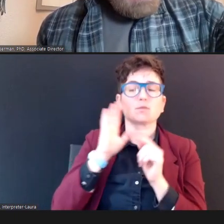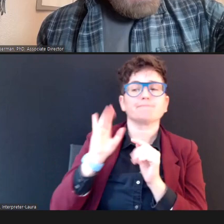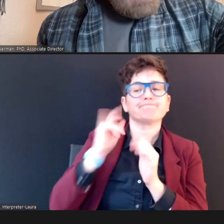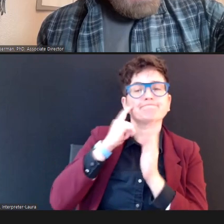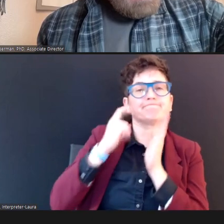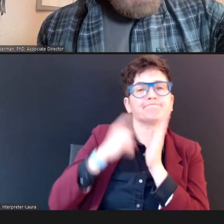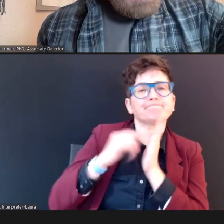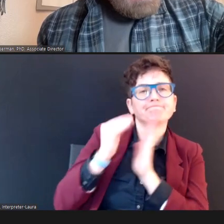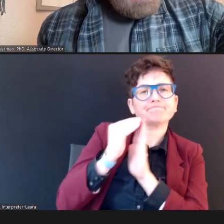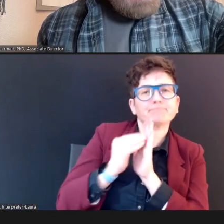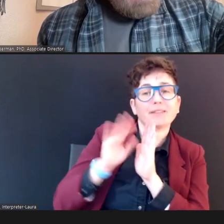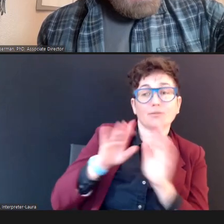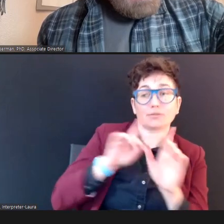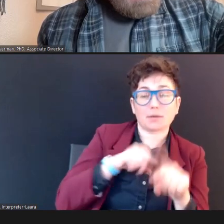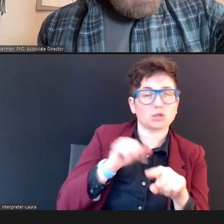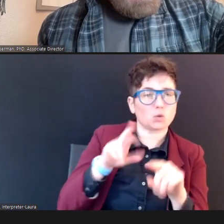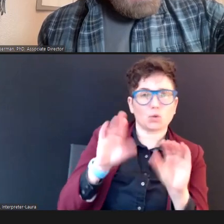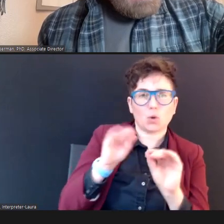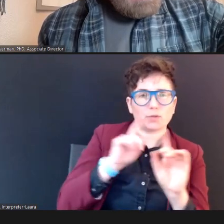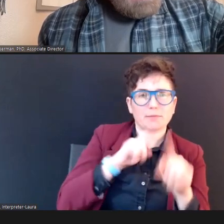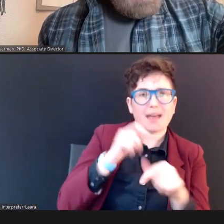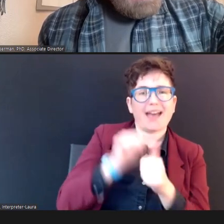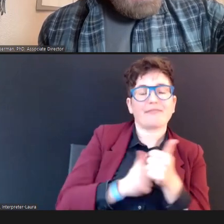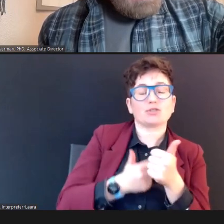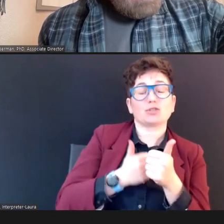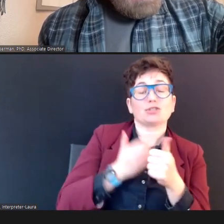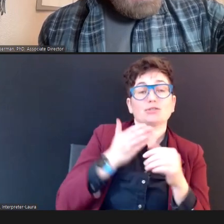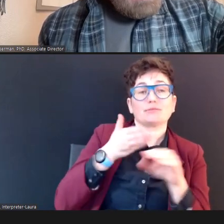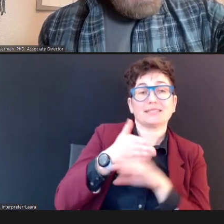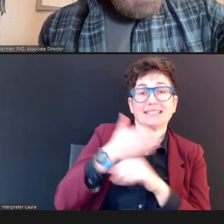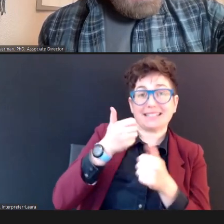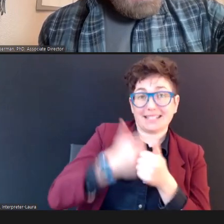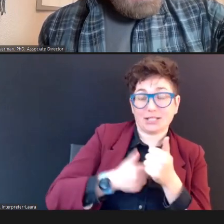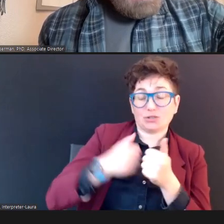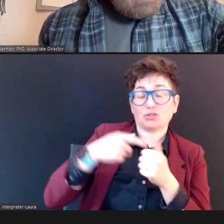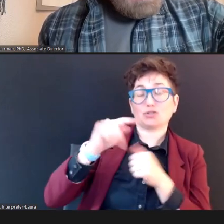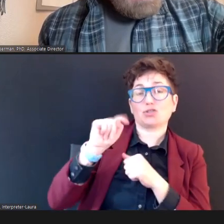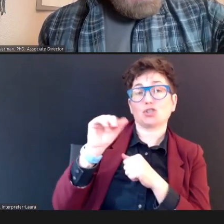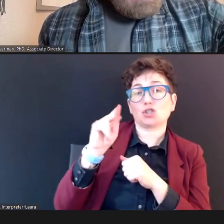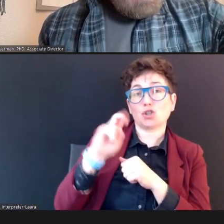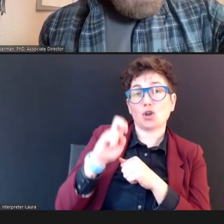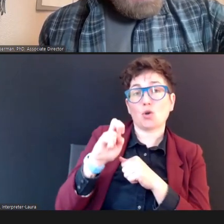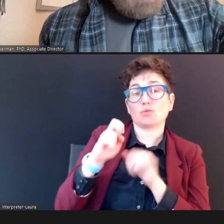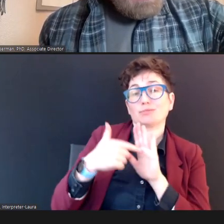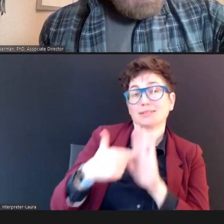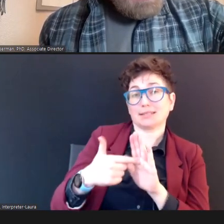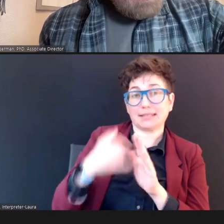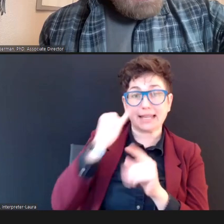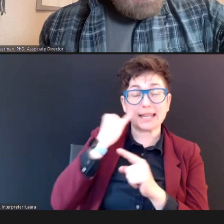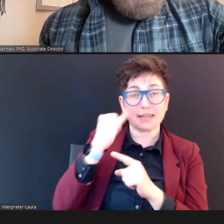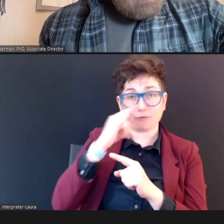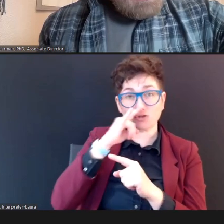response, after each tone or pitch is presented. If the Child responds appropriately, and, consistently -- to that range